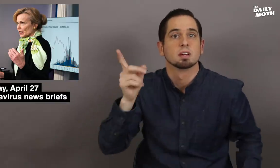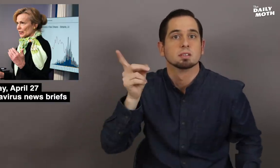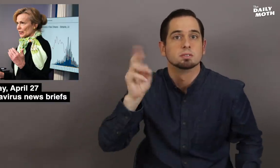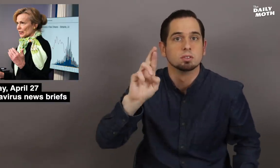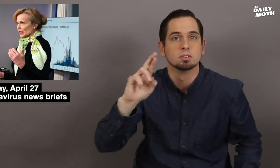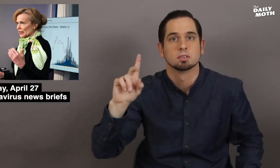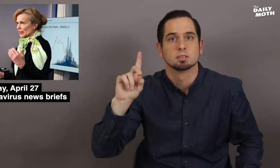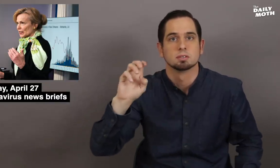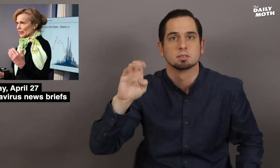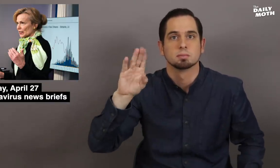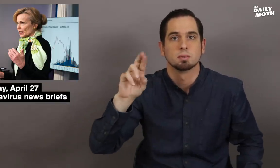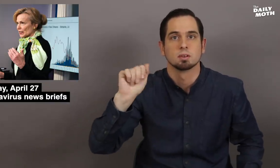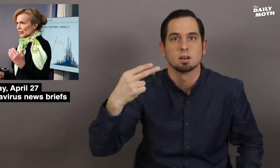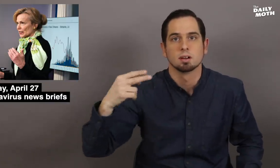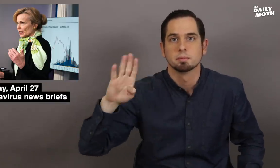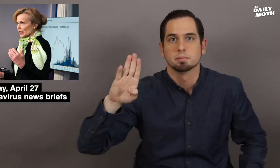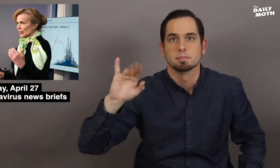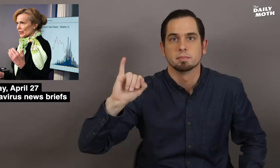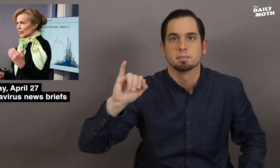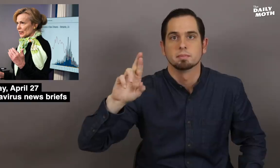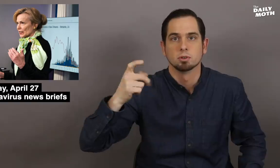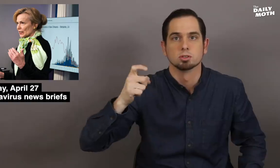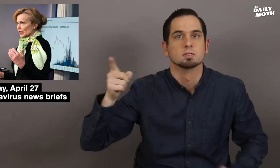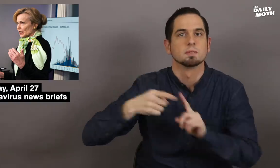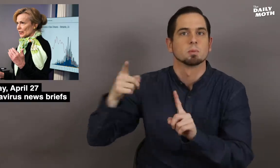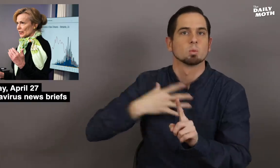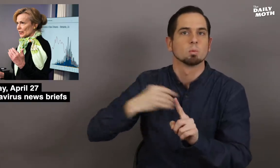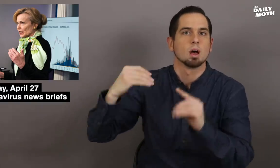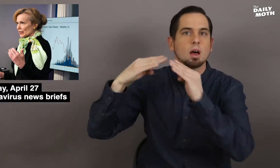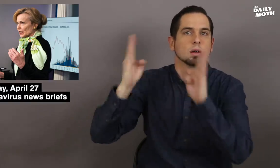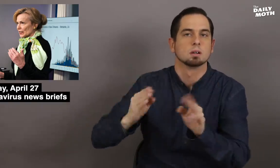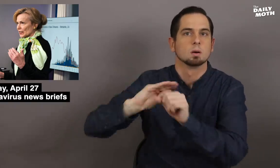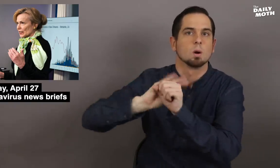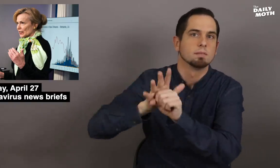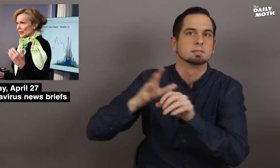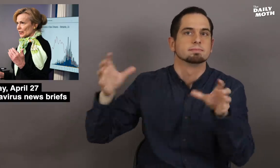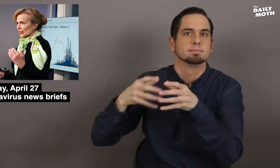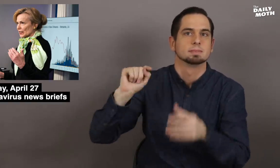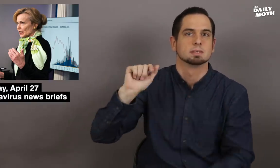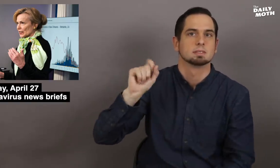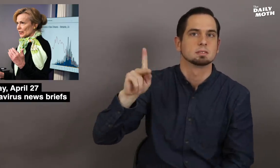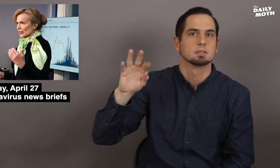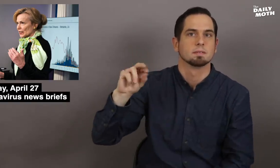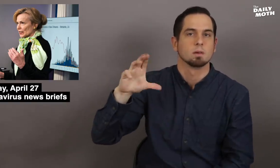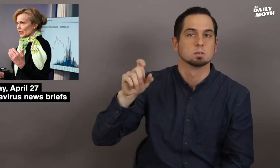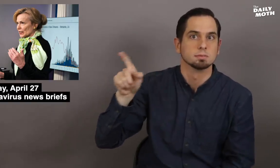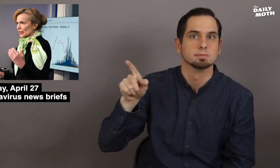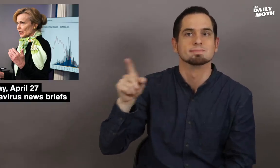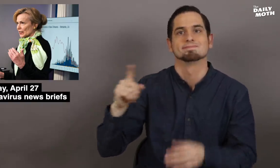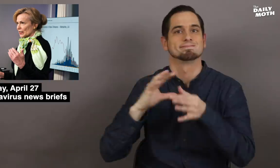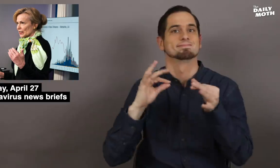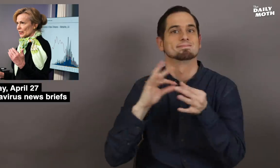Dr. Deborah Birx from the White House coronavirus task force